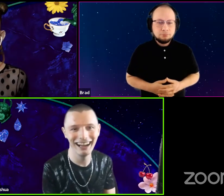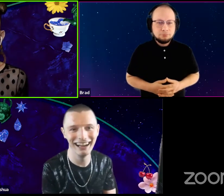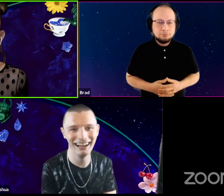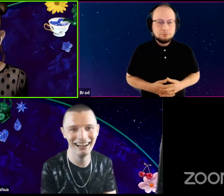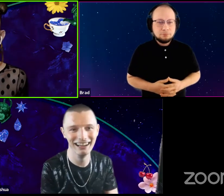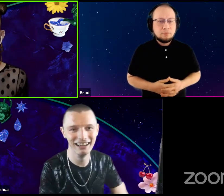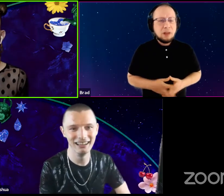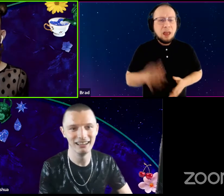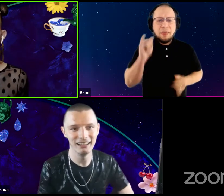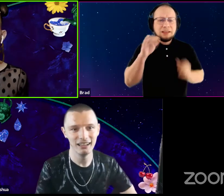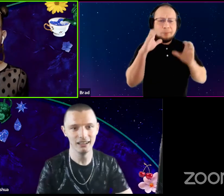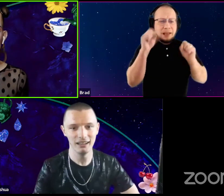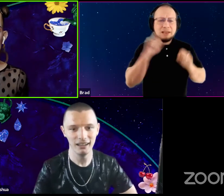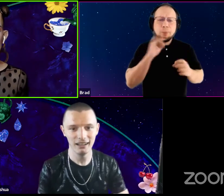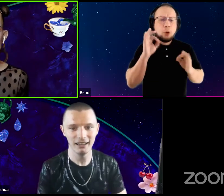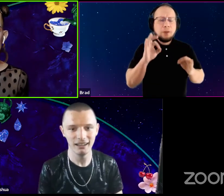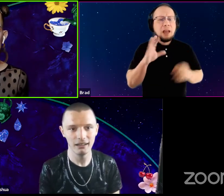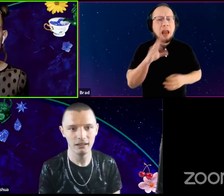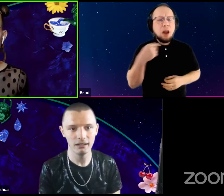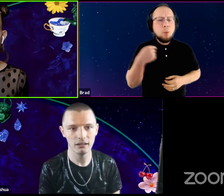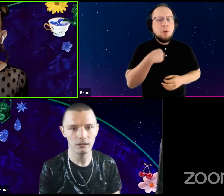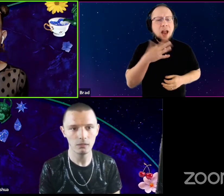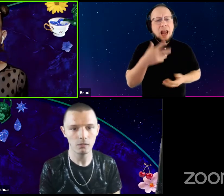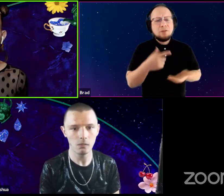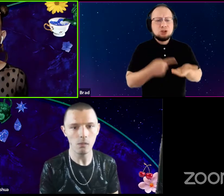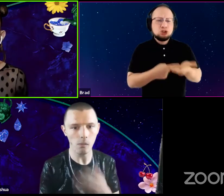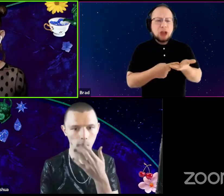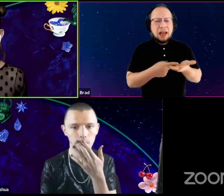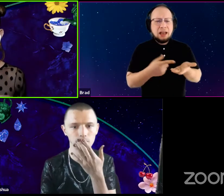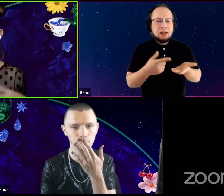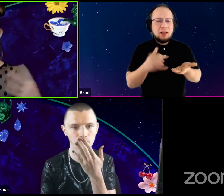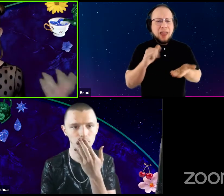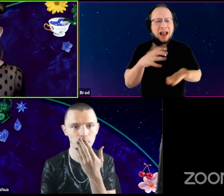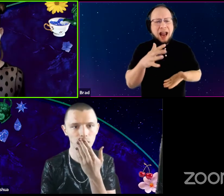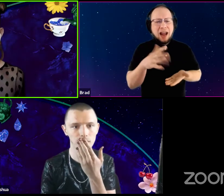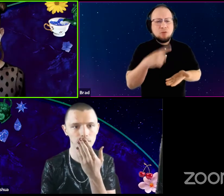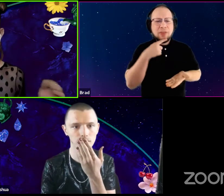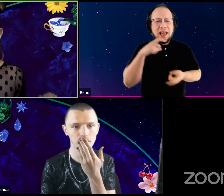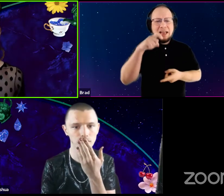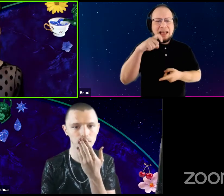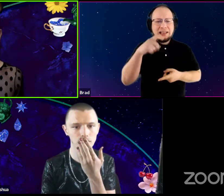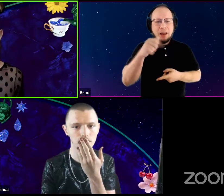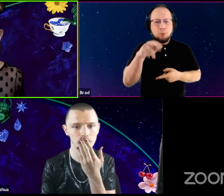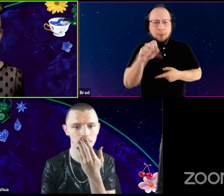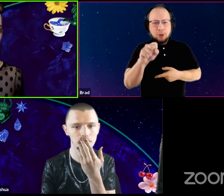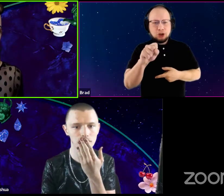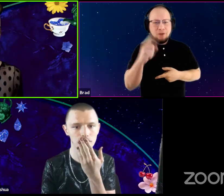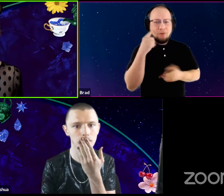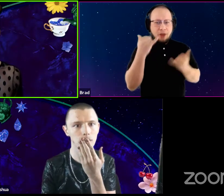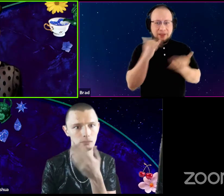That's amazing. No, that's perfect. And we were sort of chatting about that. The sort of necessary parameters of this time, have made us feel like,